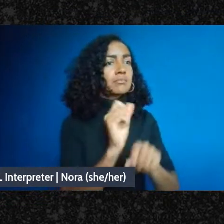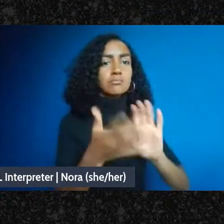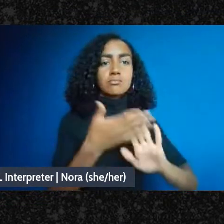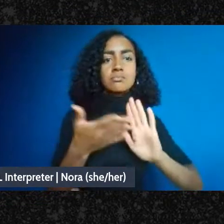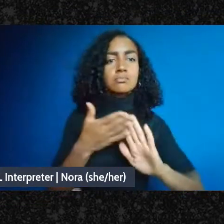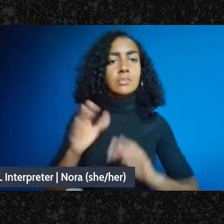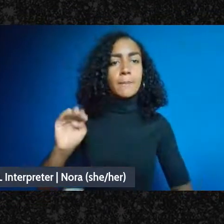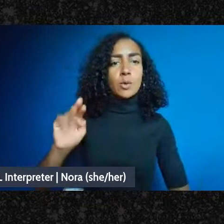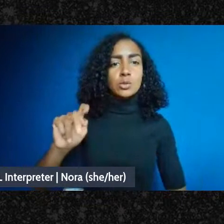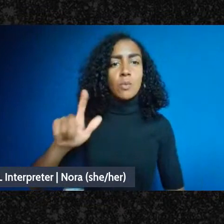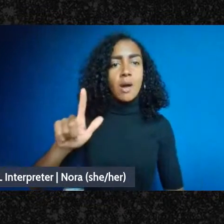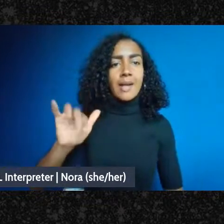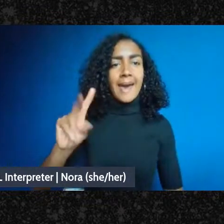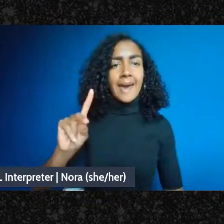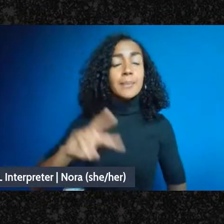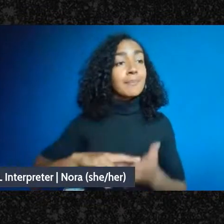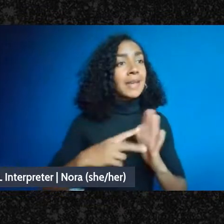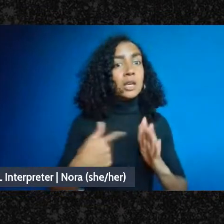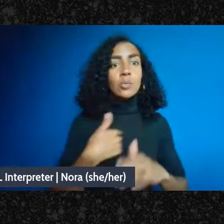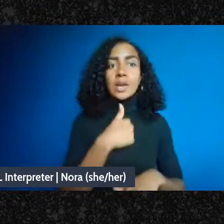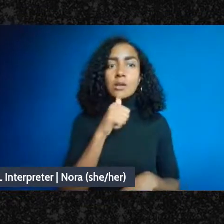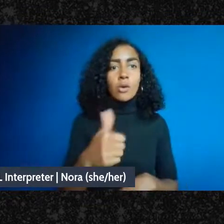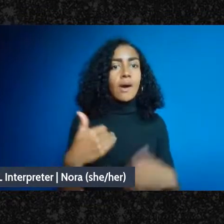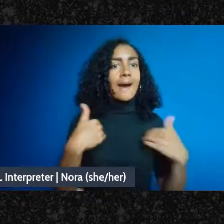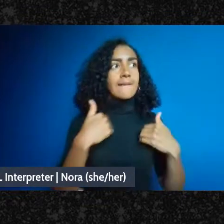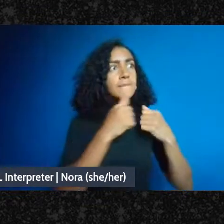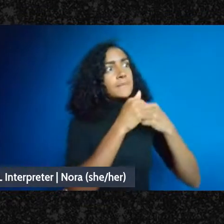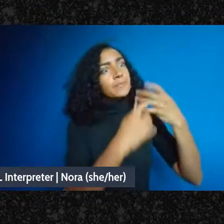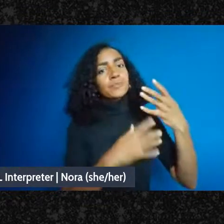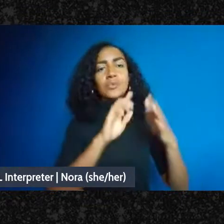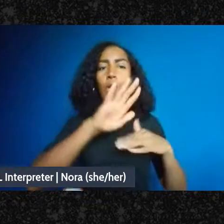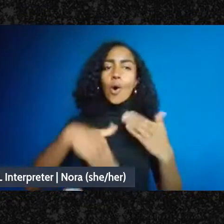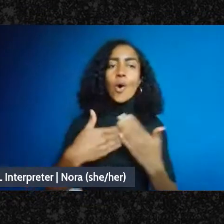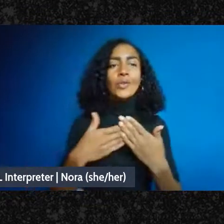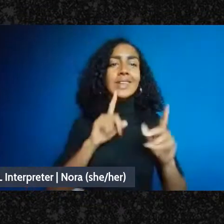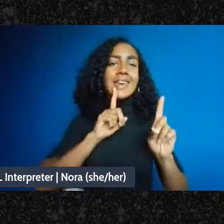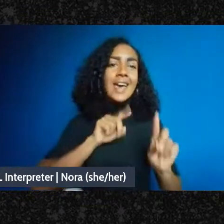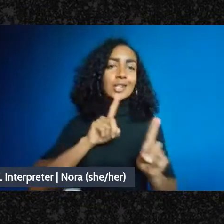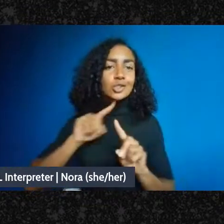that everyone should try to follow the rules, we just want people to know what the rules are